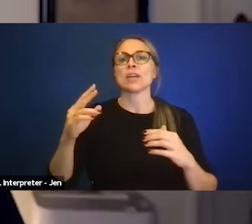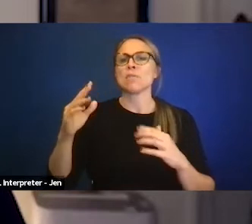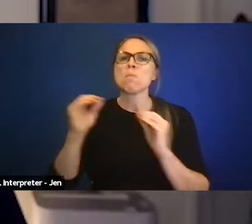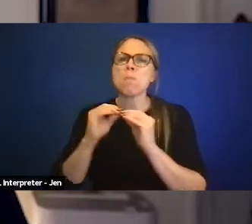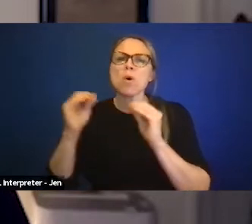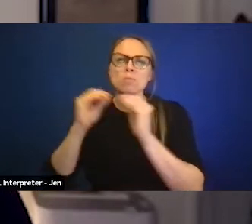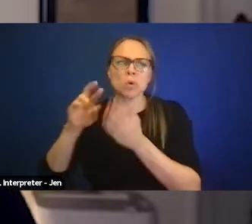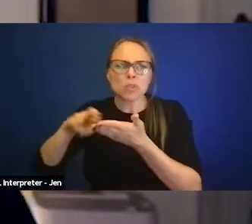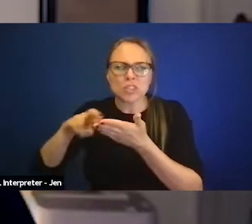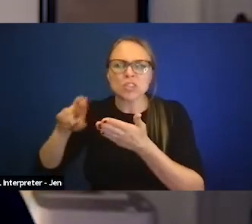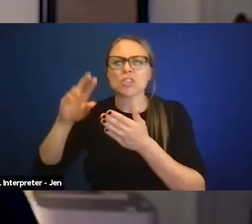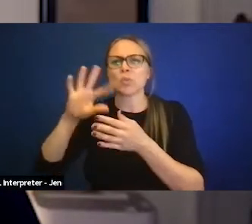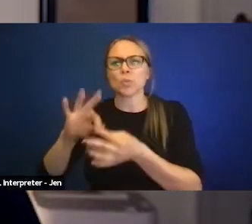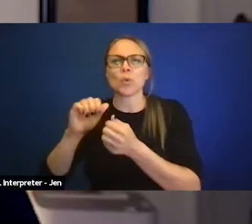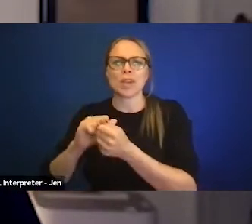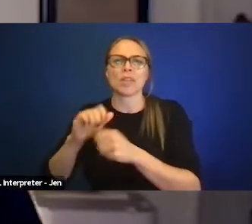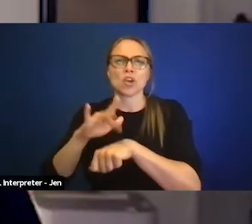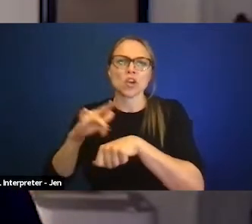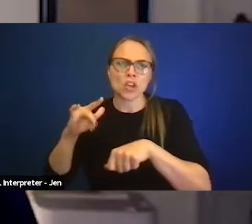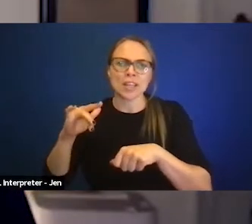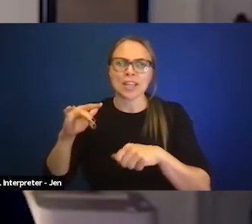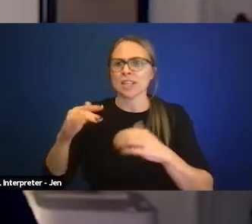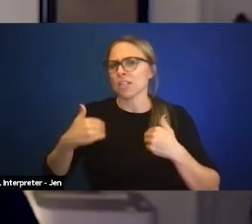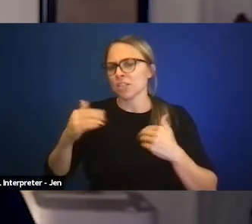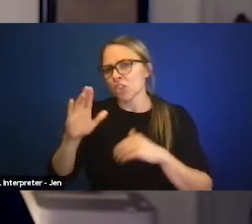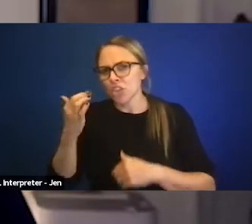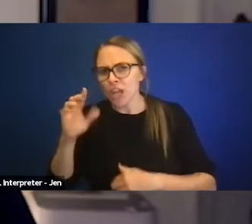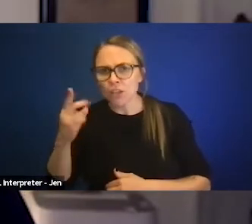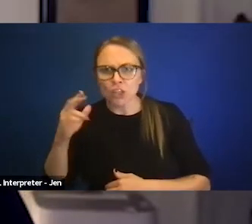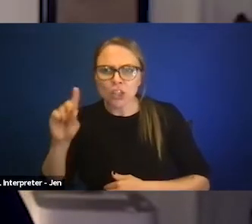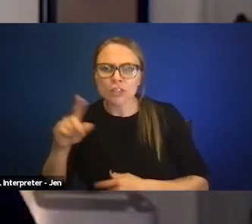primary, secondary and higher education. No doubt about that.